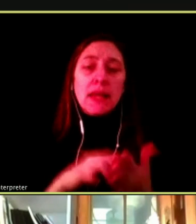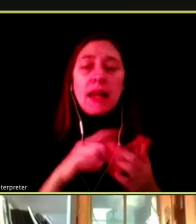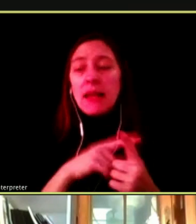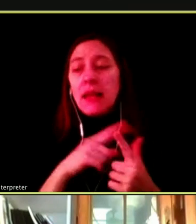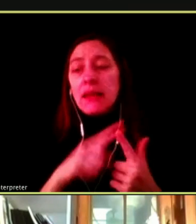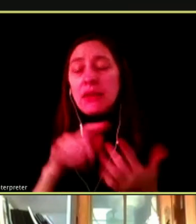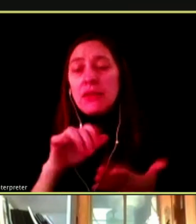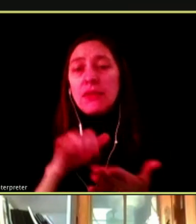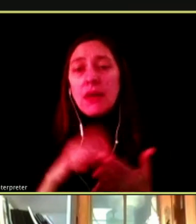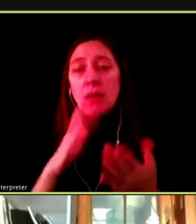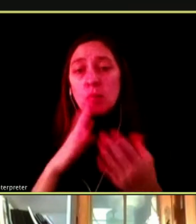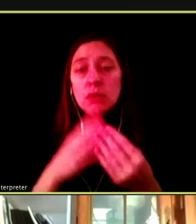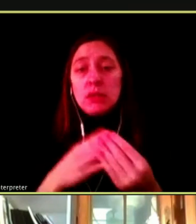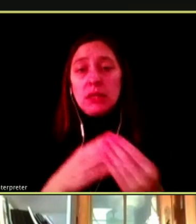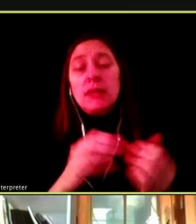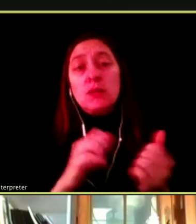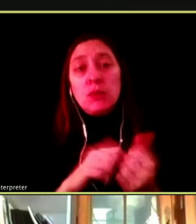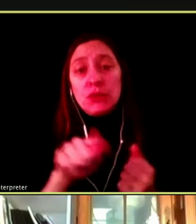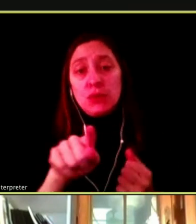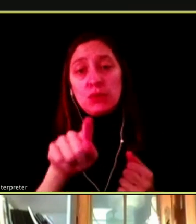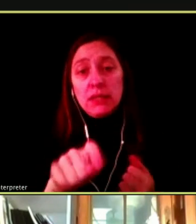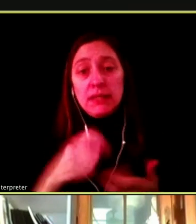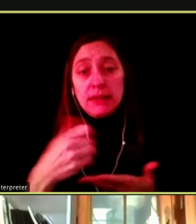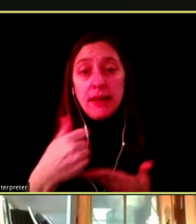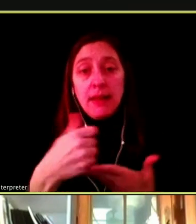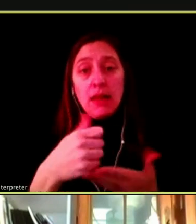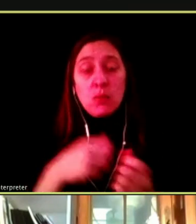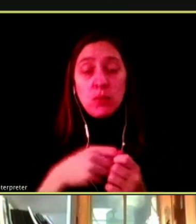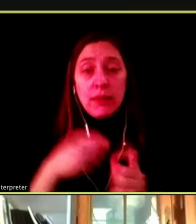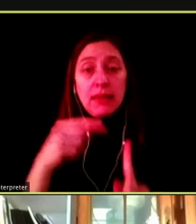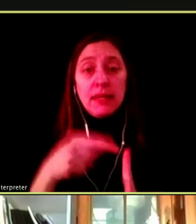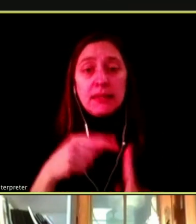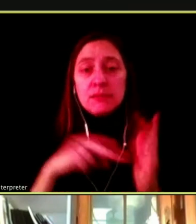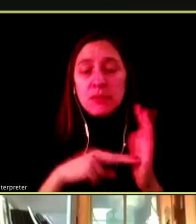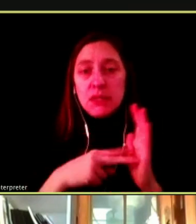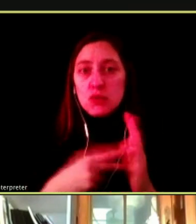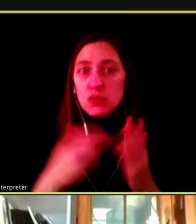THAT LEADS TO IF YOU NEED HELP WITH THIS, DO THEY GO AND SEEK HELP?